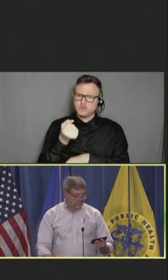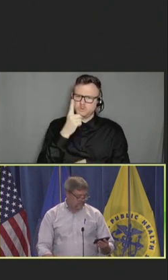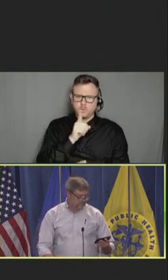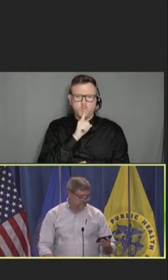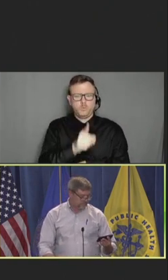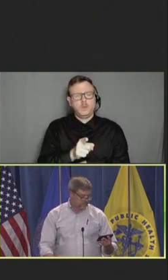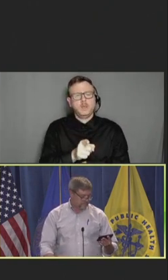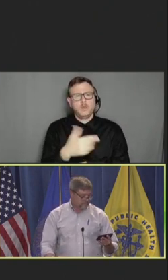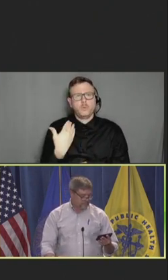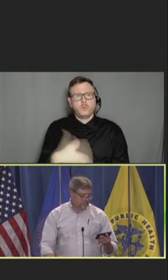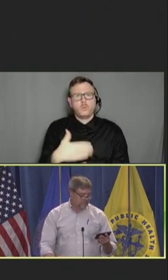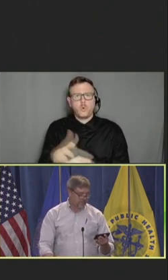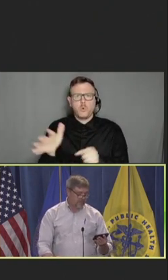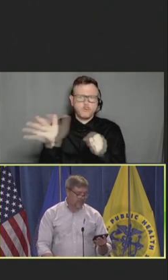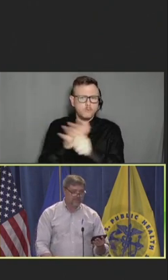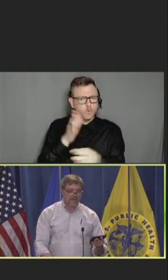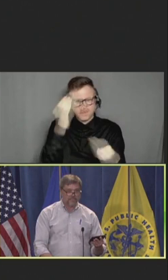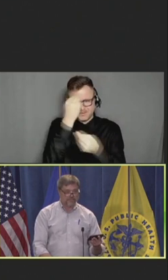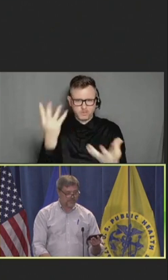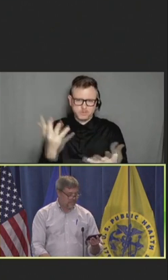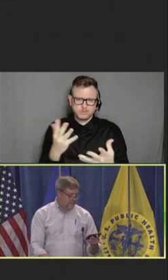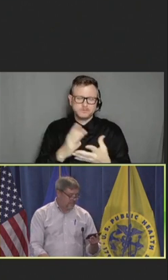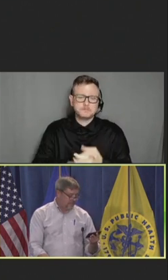So, our next steps.